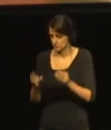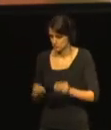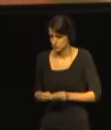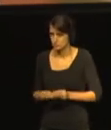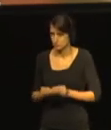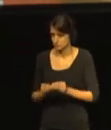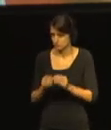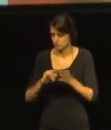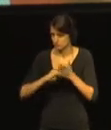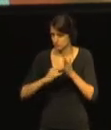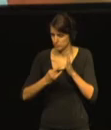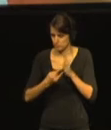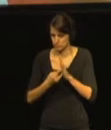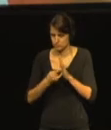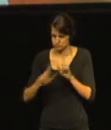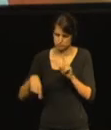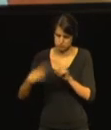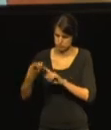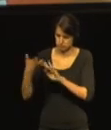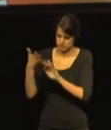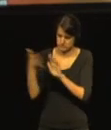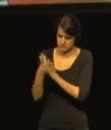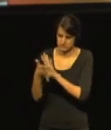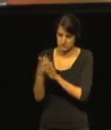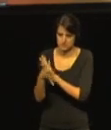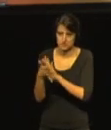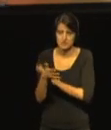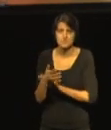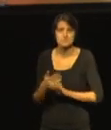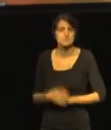We would like to ask you to make a difference